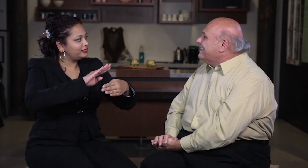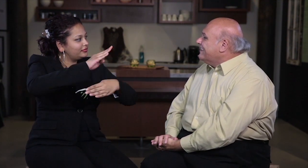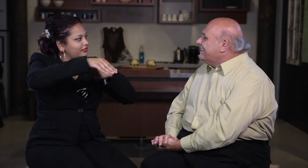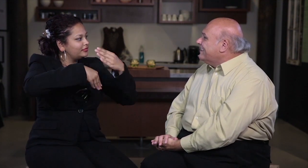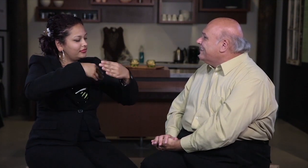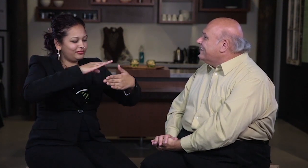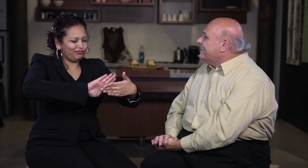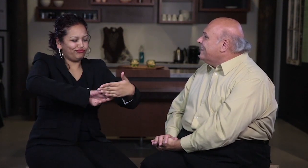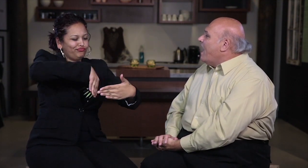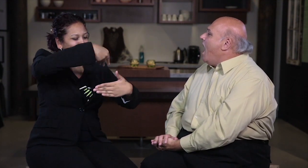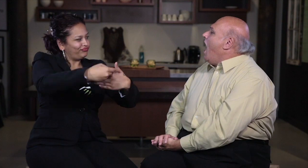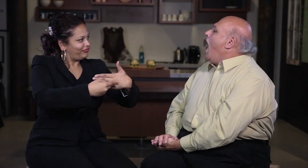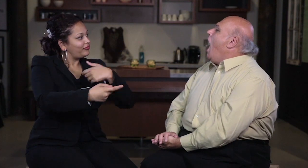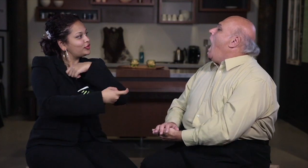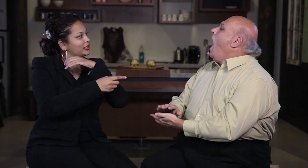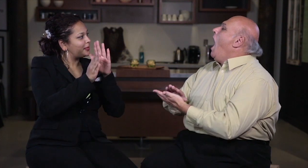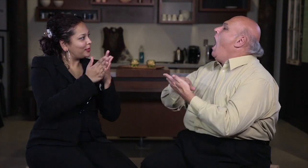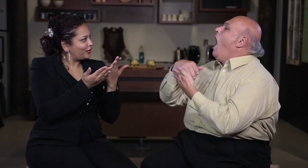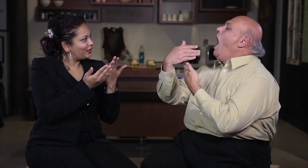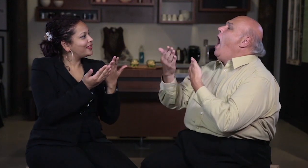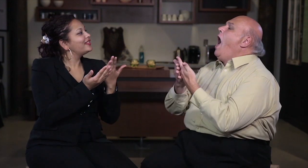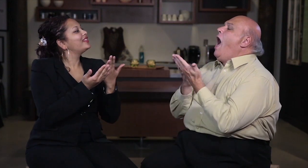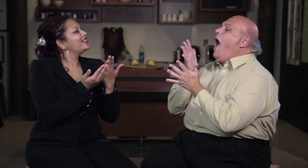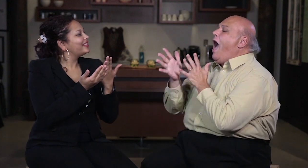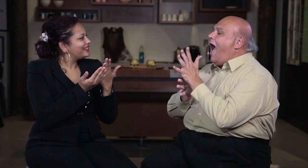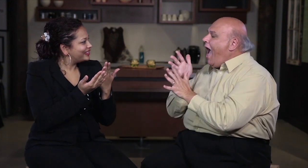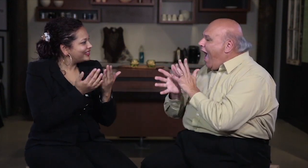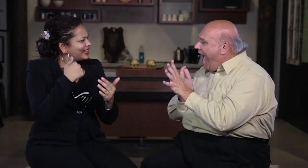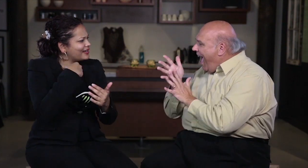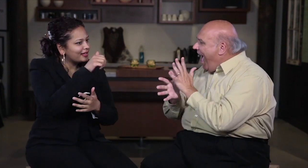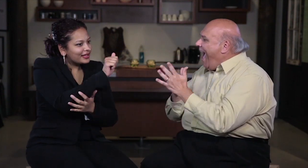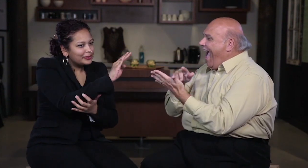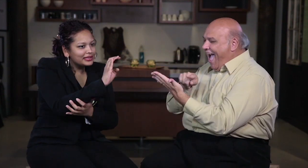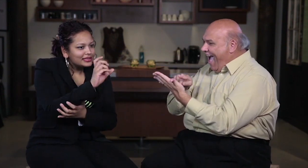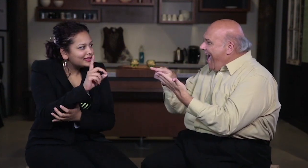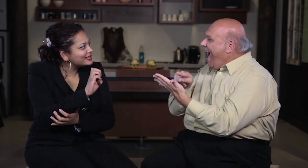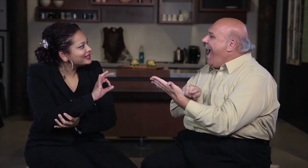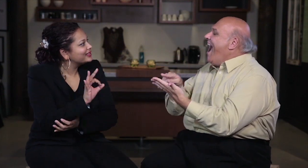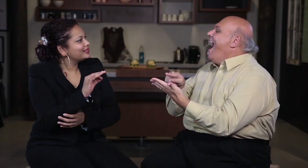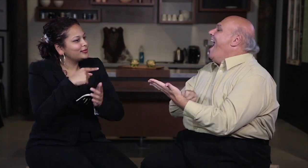way to calm the customer is to show a table-top leaflet where you can flip cards showing signs,